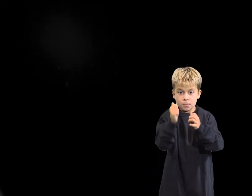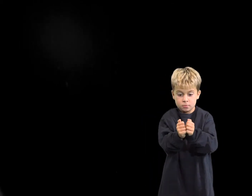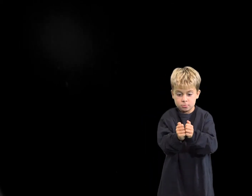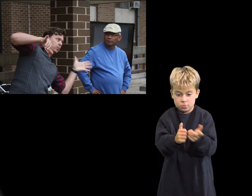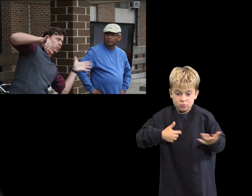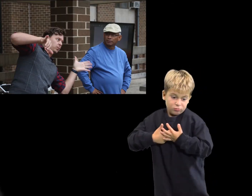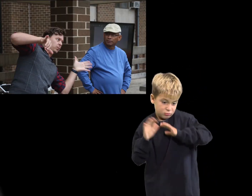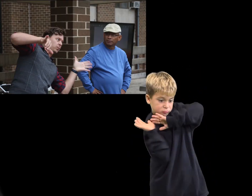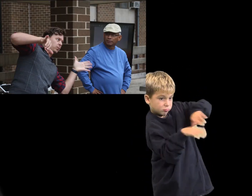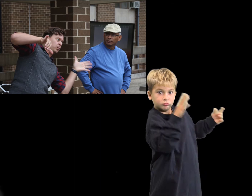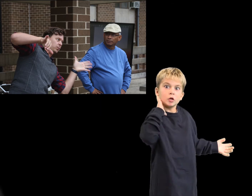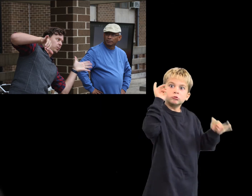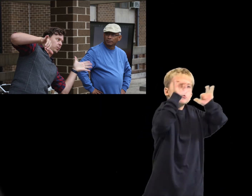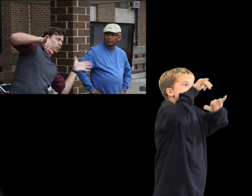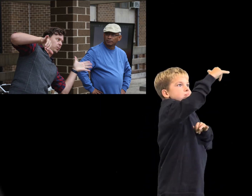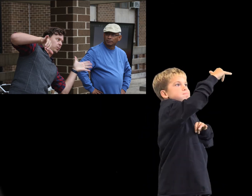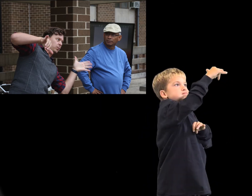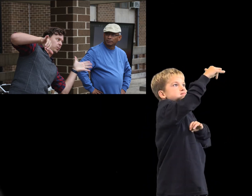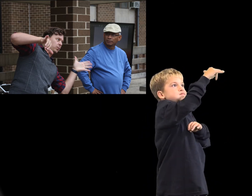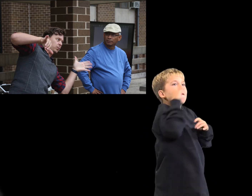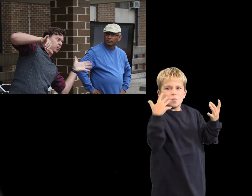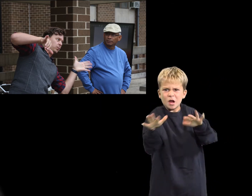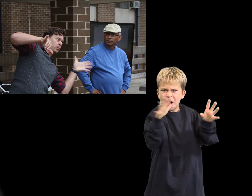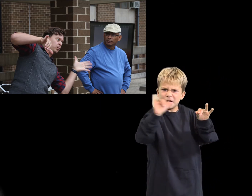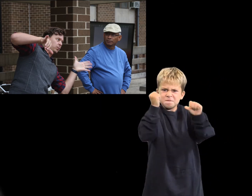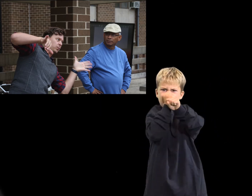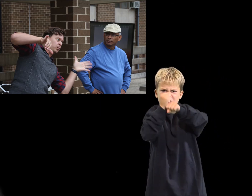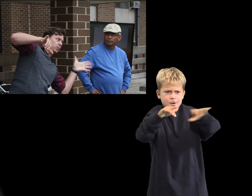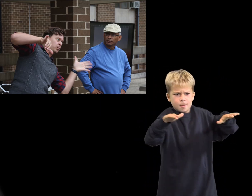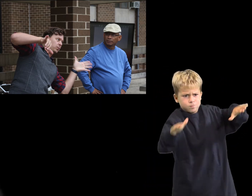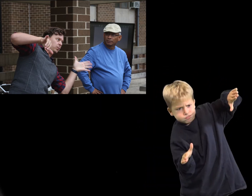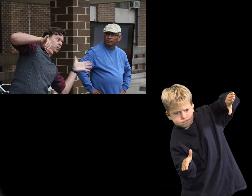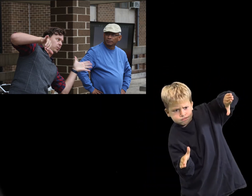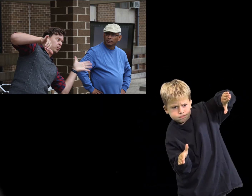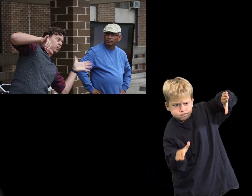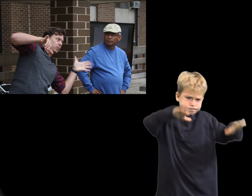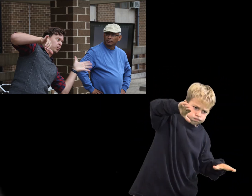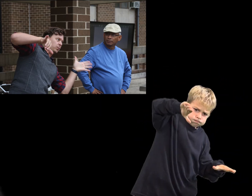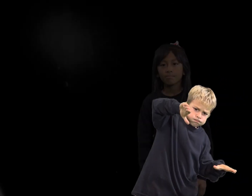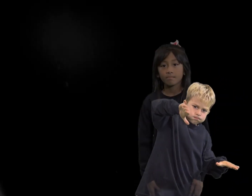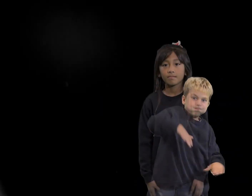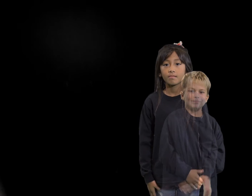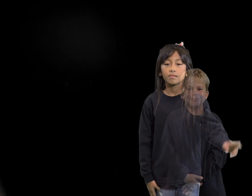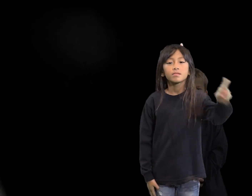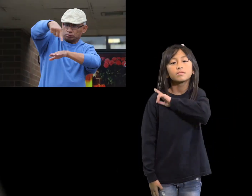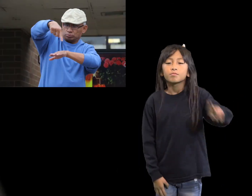They had the controllers, and you have to be careful. If you let it go, the wind could take it and it could go side to side!